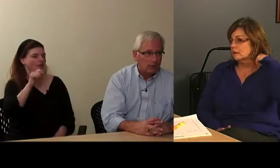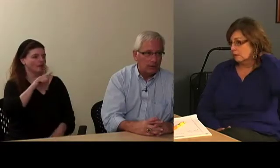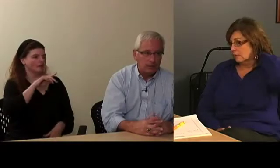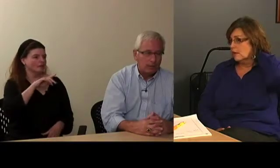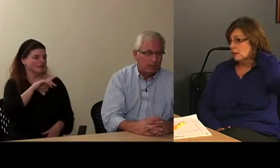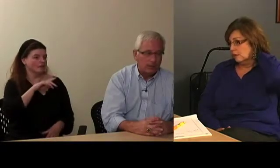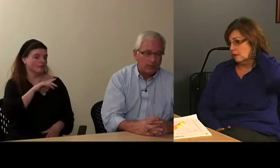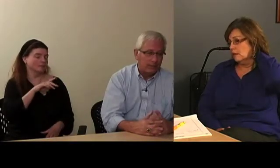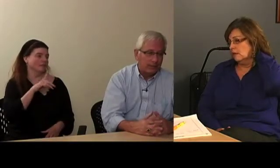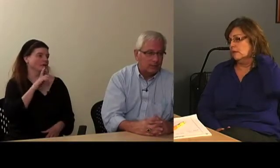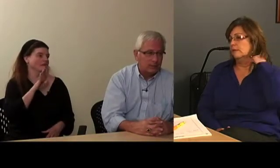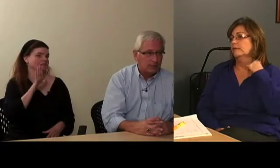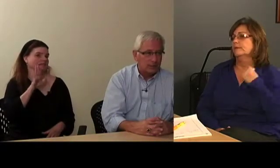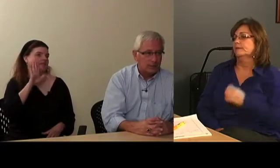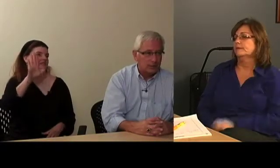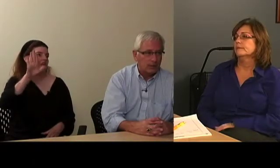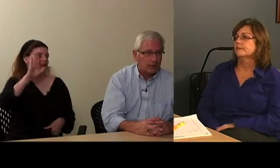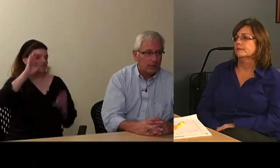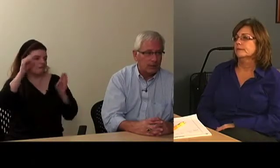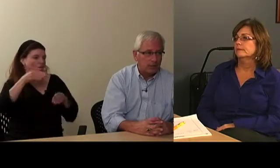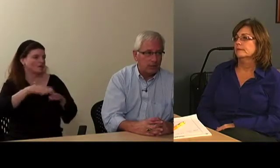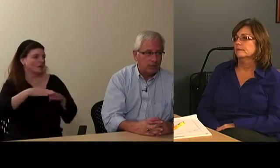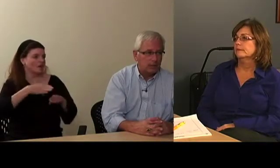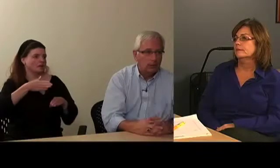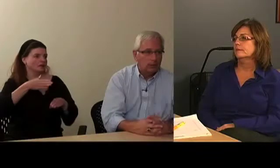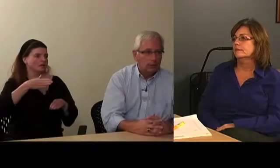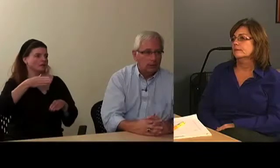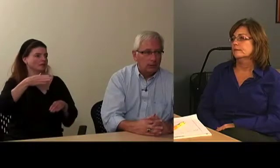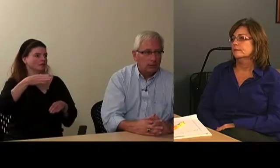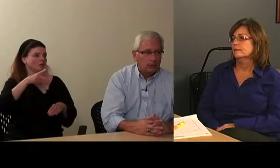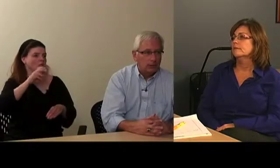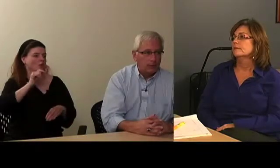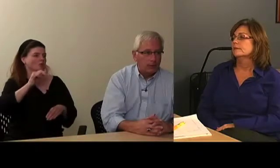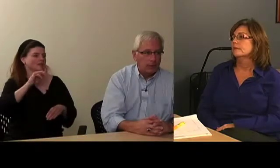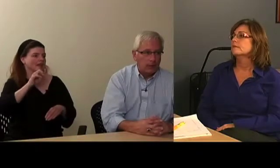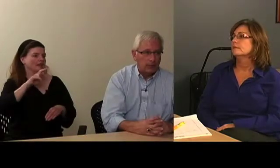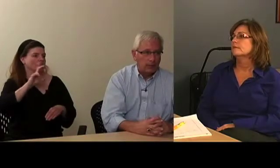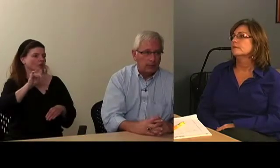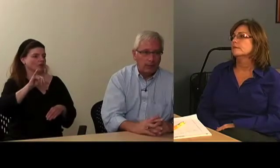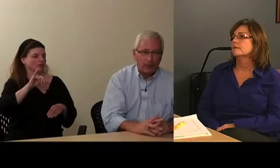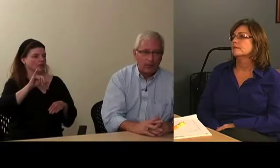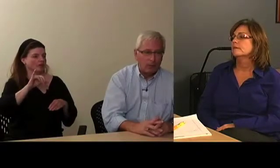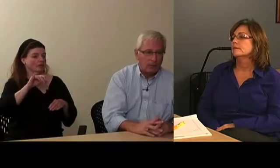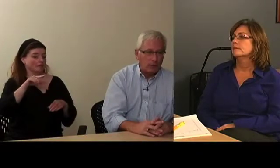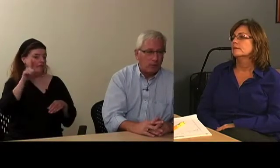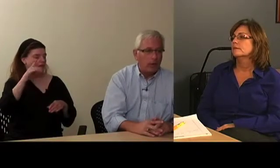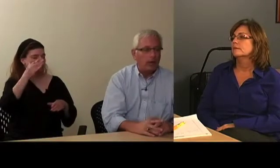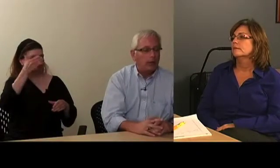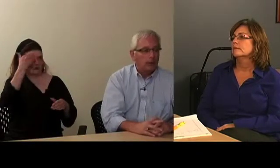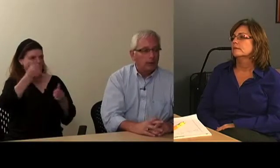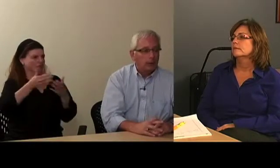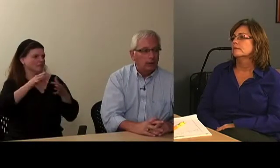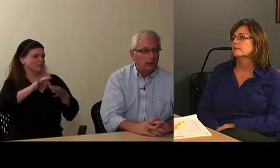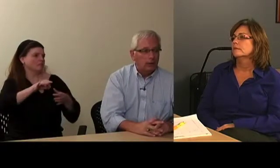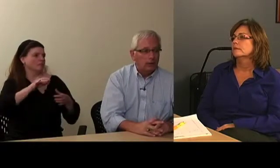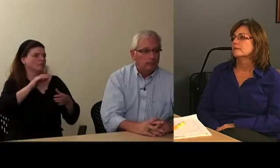Because that's their emphasis is post-secondary education communication access, so I think that would be great.